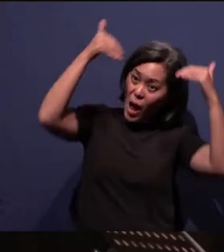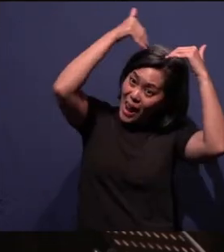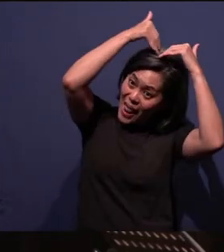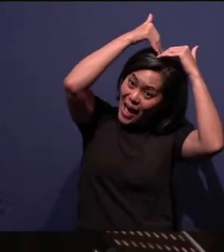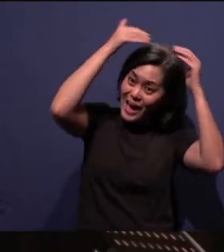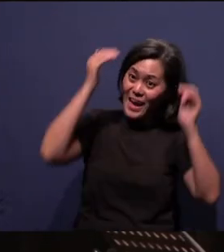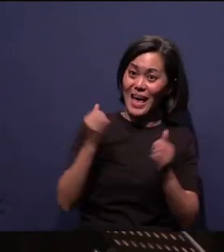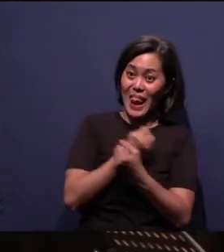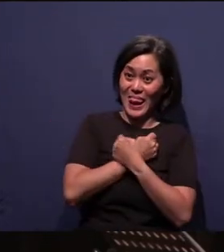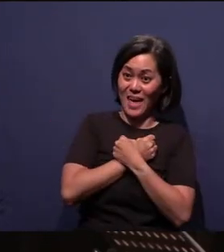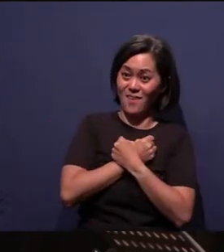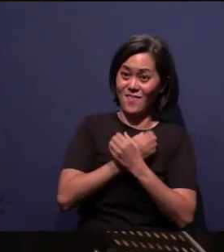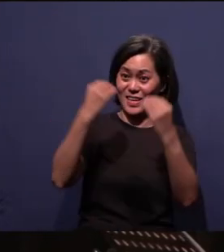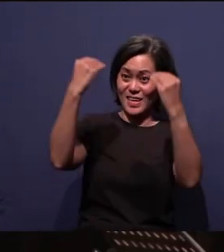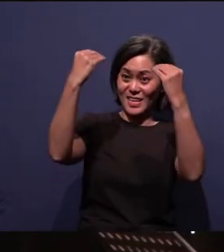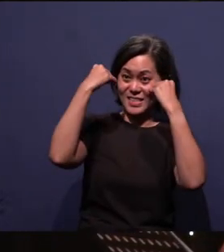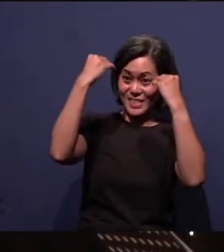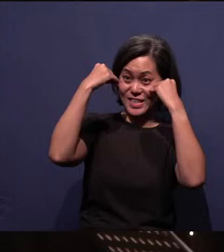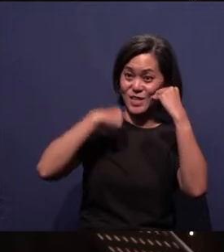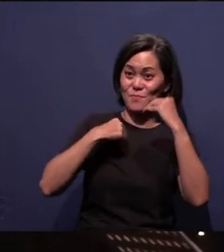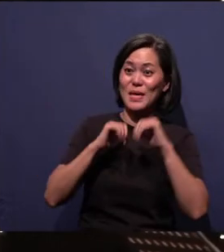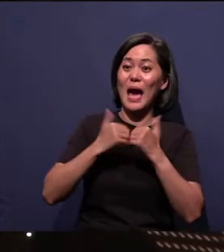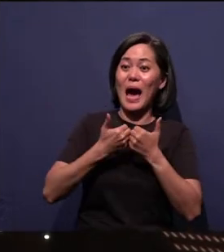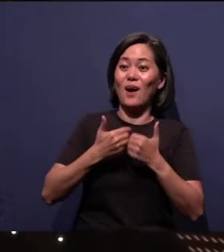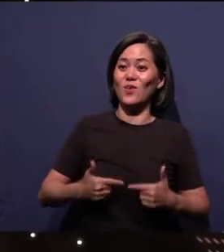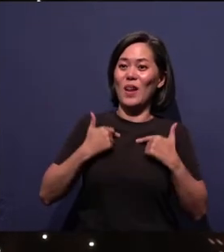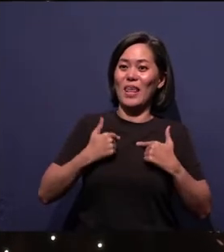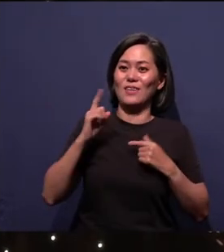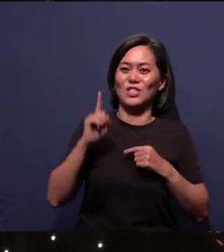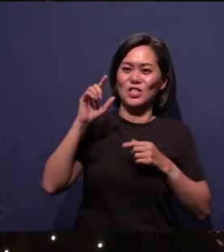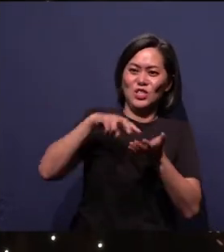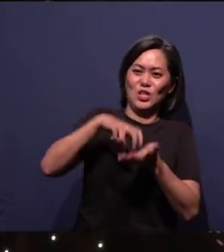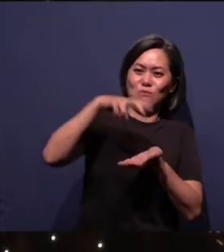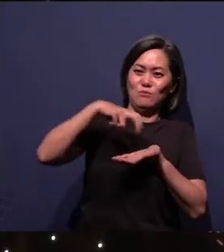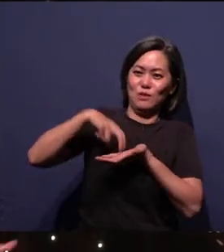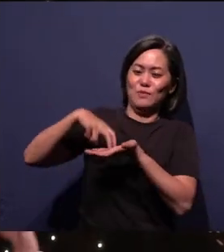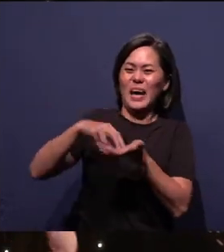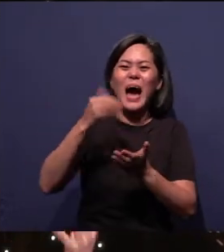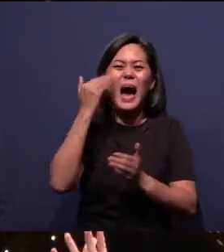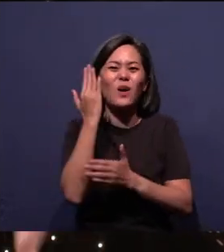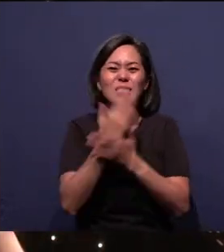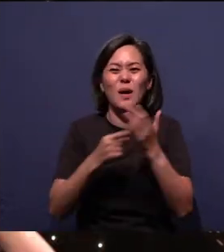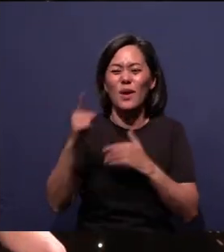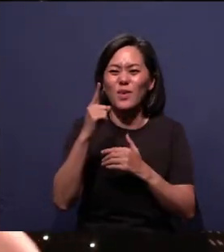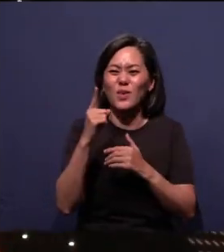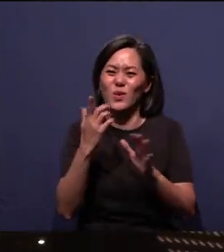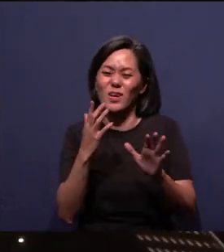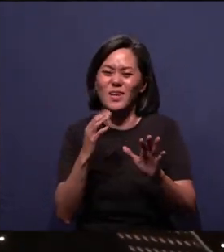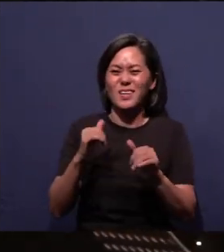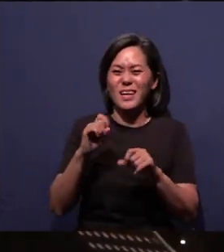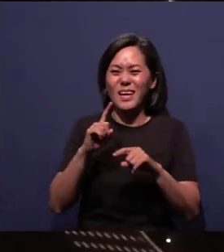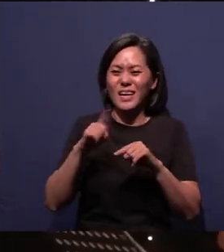"has taught me to live now." Yeah, okay, I understand there are some of you who are a bit mobile-impaired. Those 26 under your are not, huh,